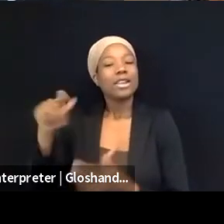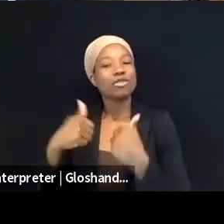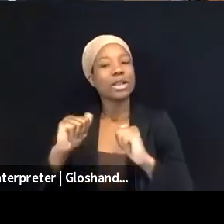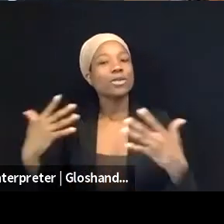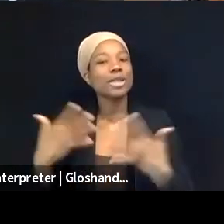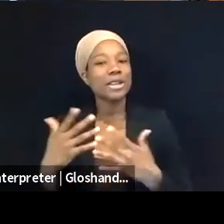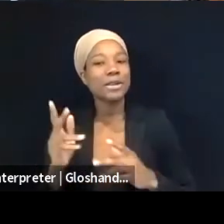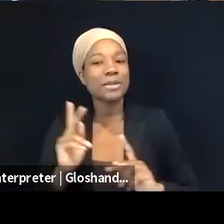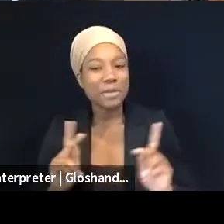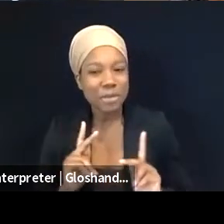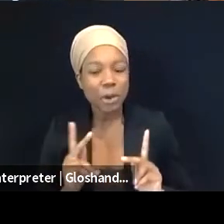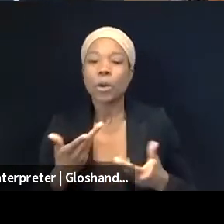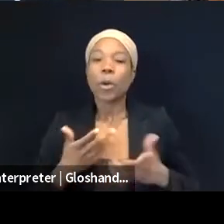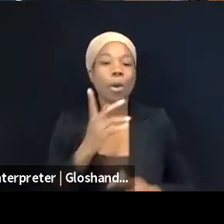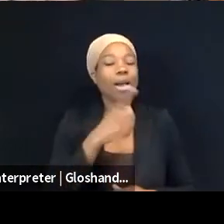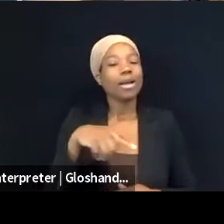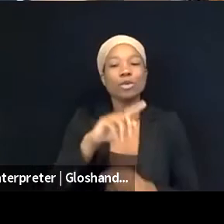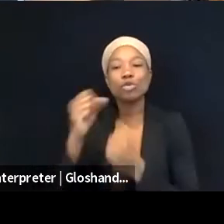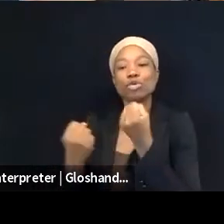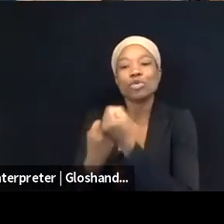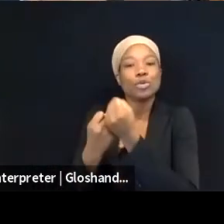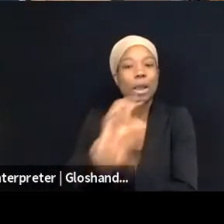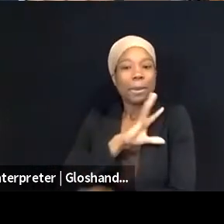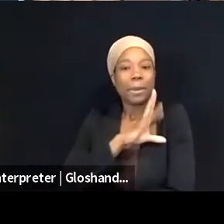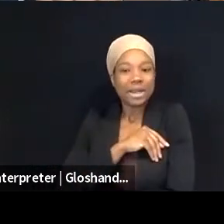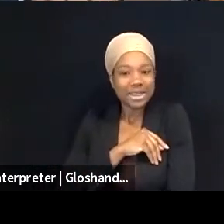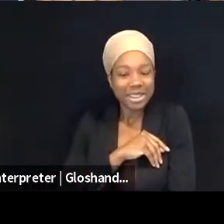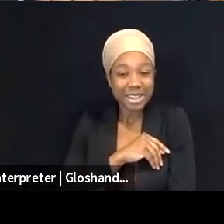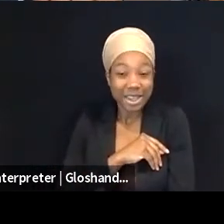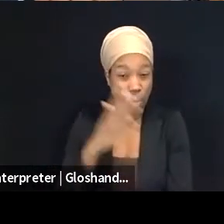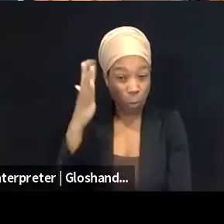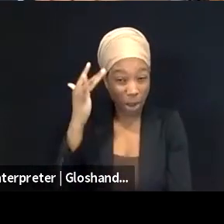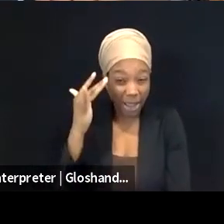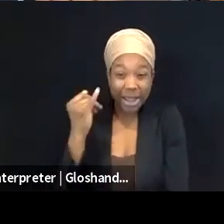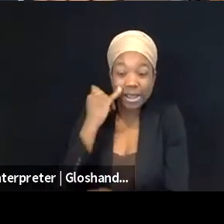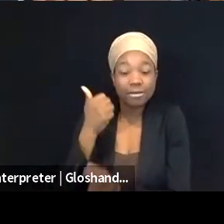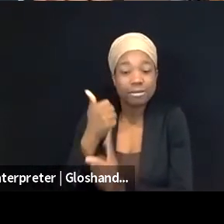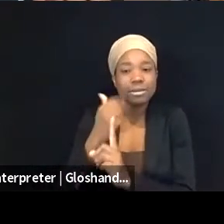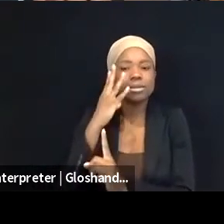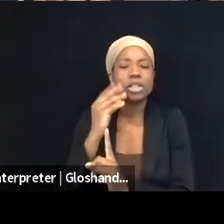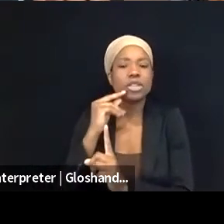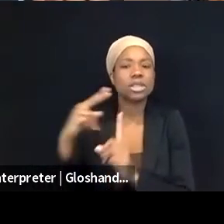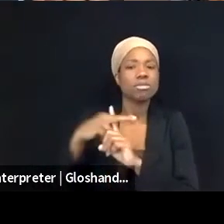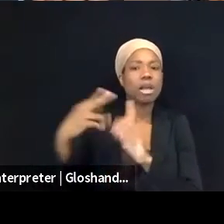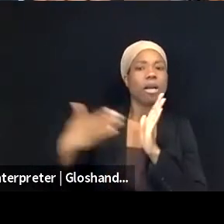because it can be scary to be a target of these types of lawsuits or falsely accused of terrorism or antisemitism